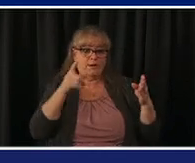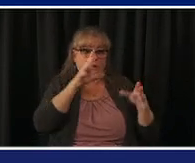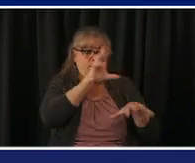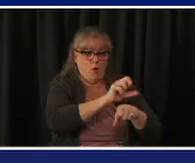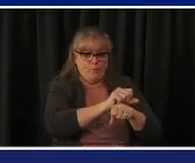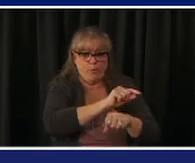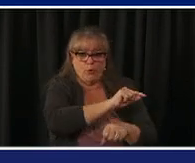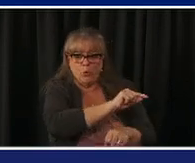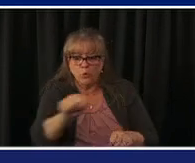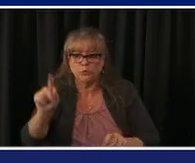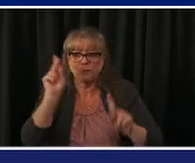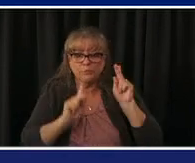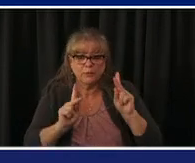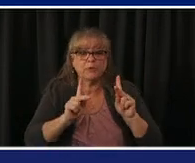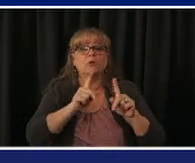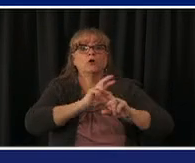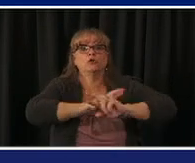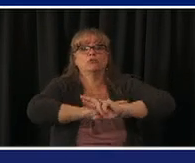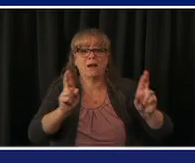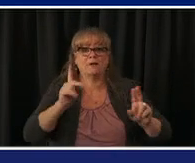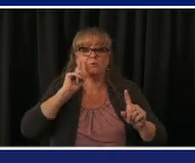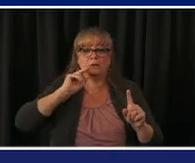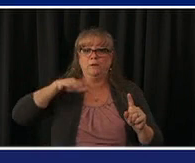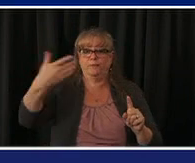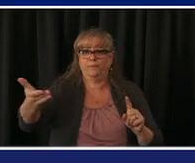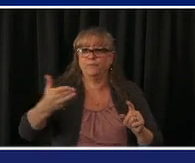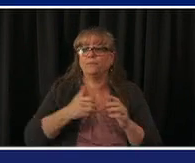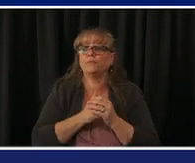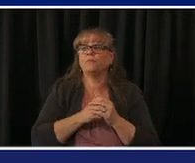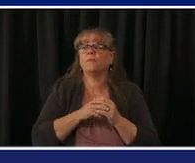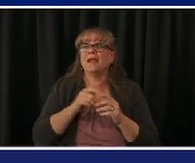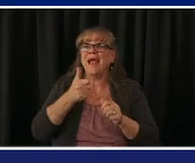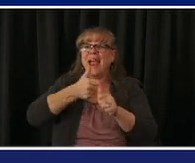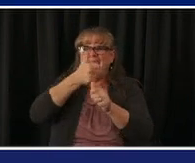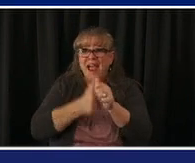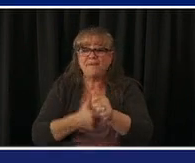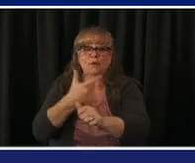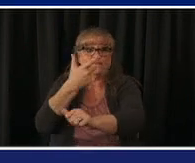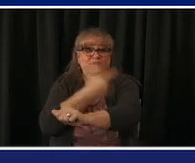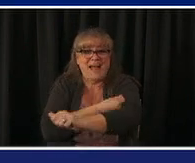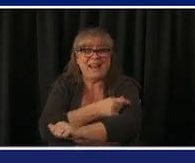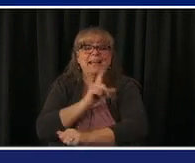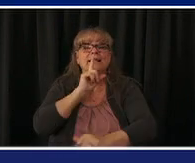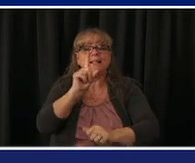and get vaccinated every vaccine is free there is no copay there is no charge if somebody is